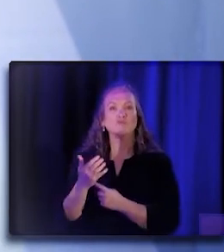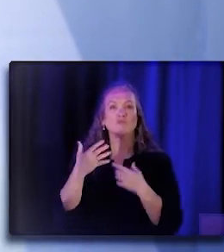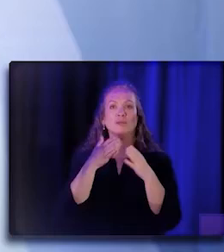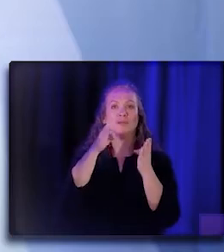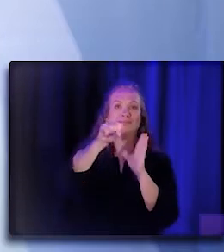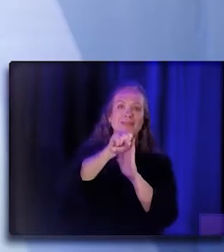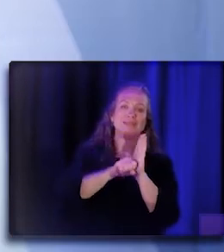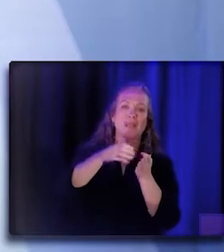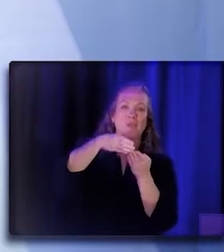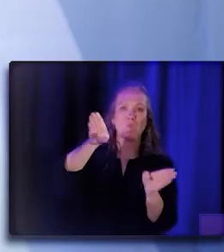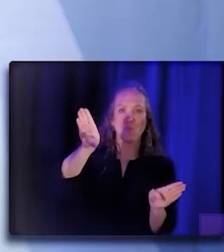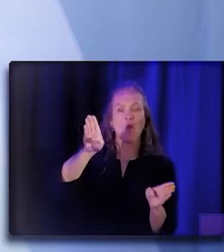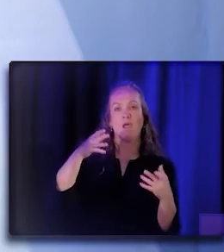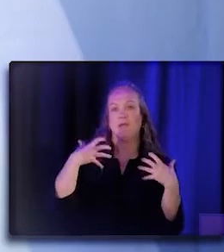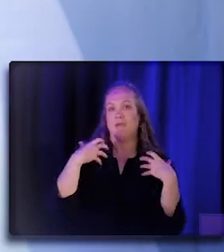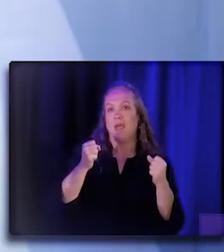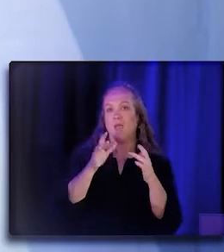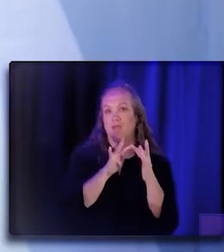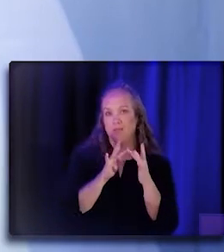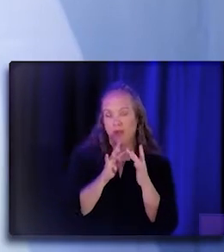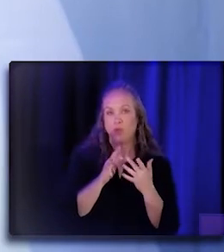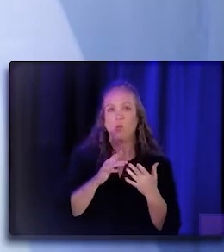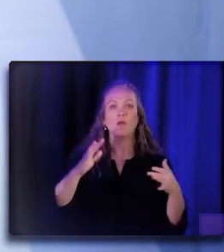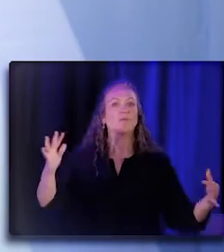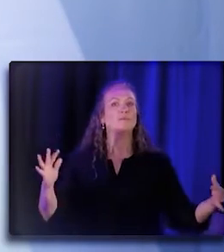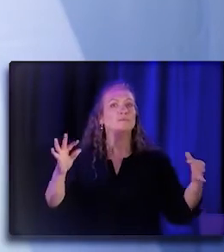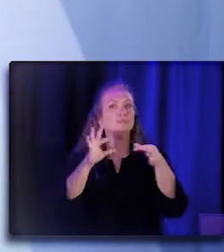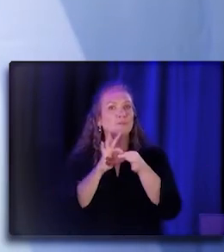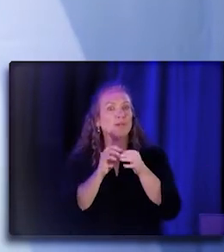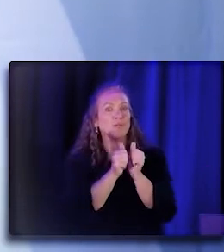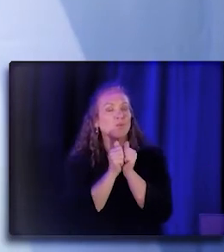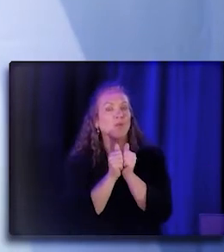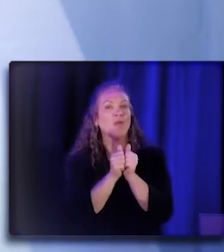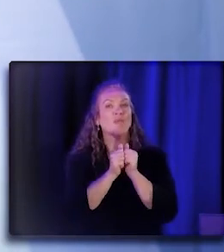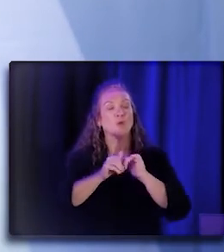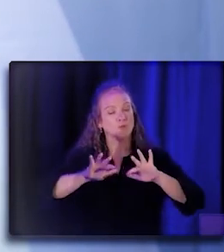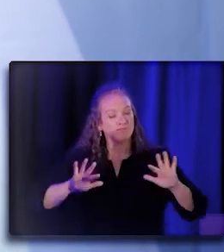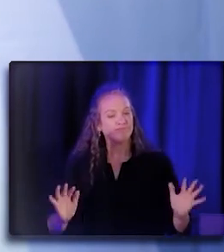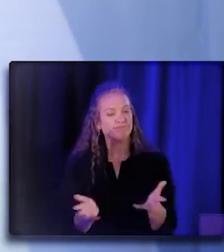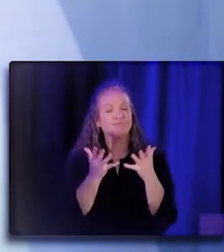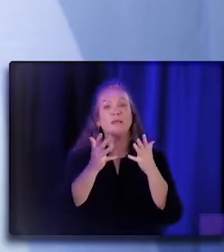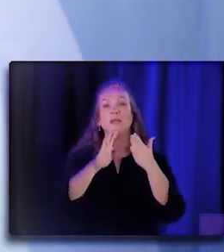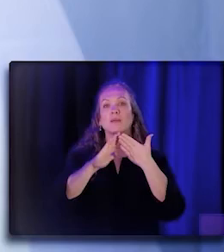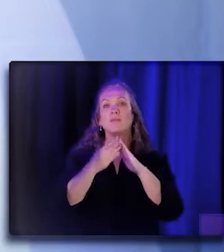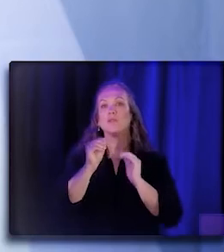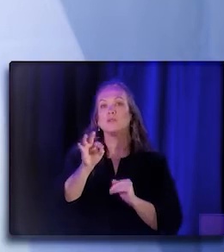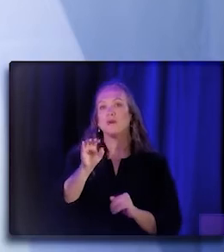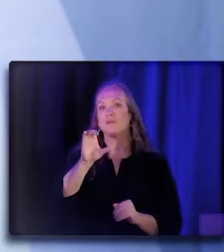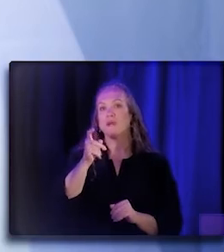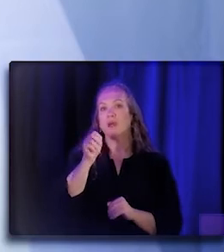you know, bridging and bringing together and mobilizing communities of color across the state to advance health equity.